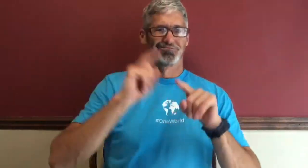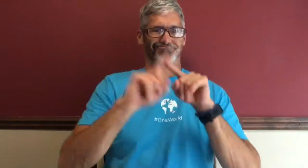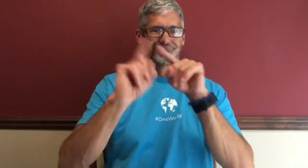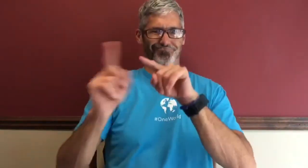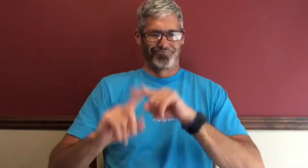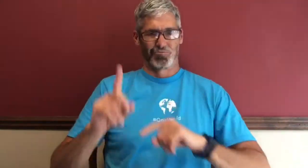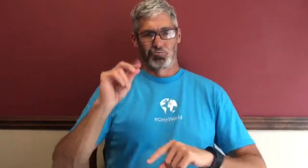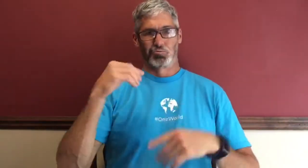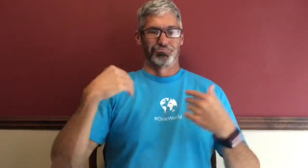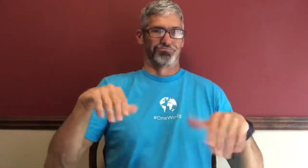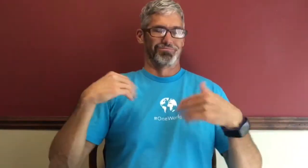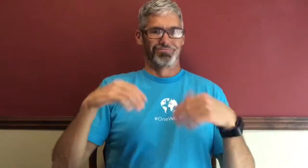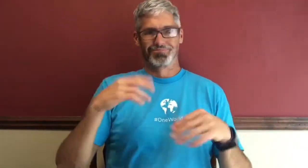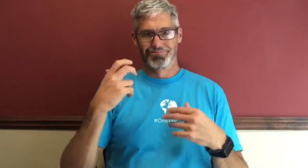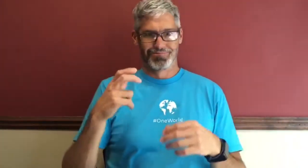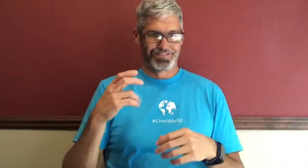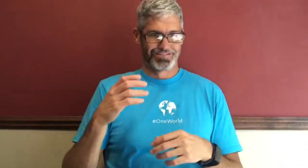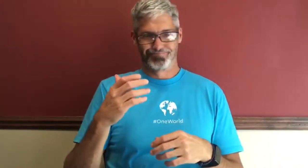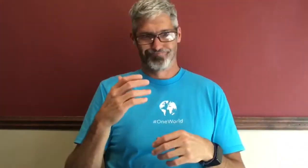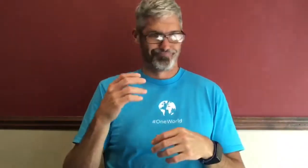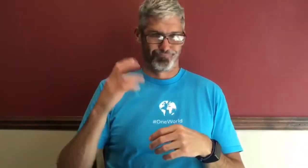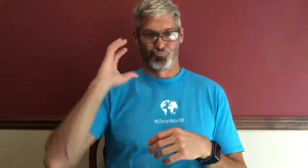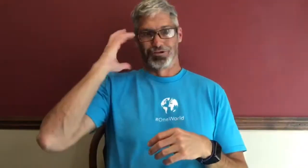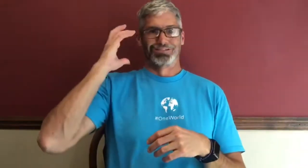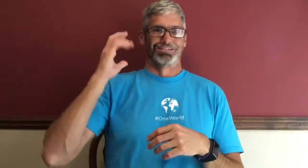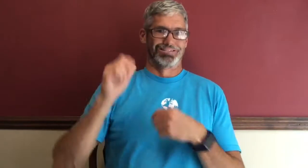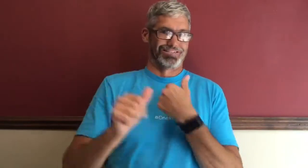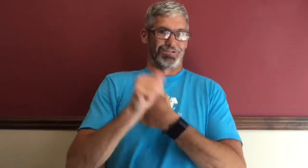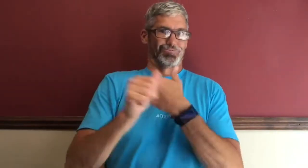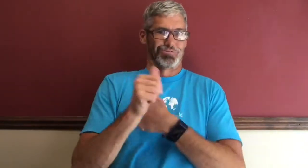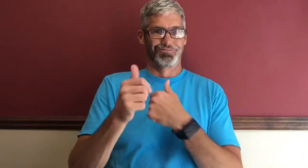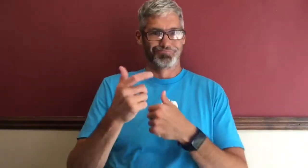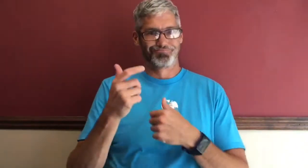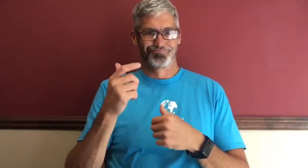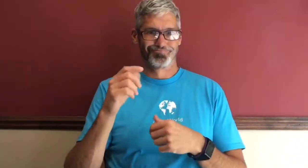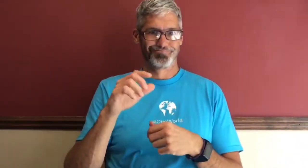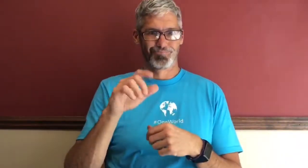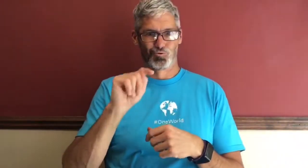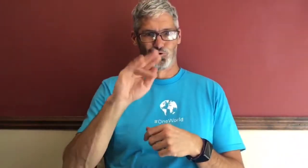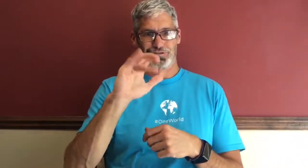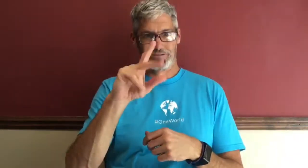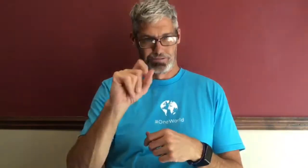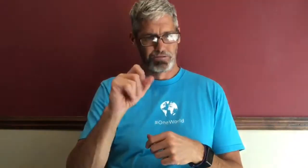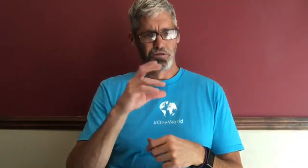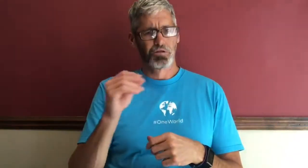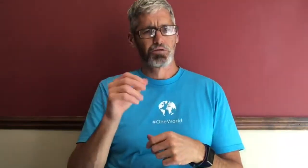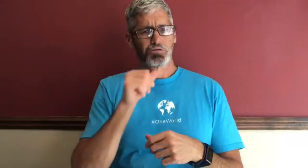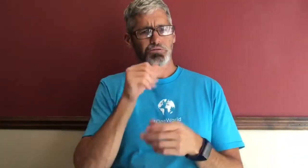jumping and how they do all these different insane dangerous tricks and